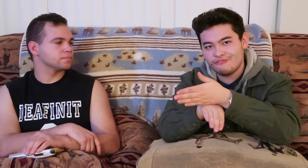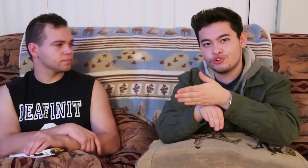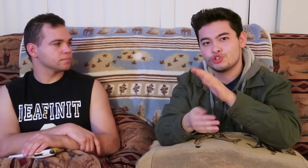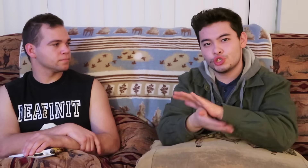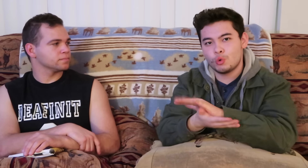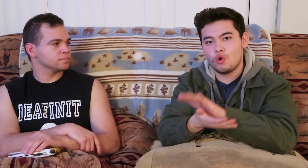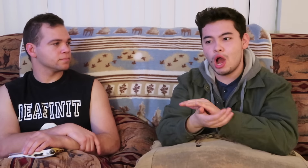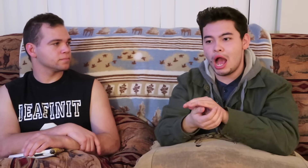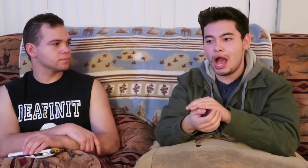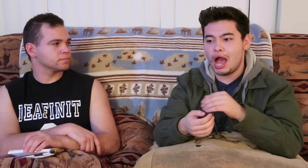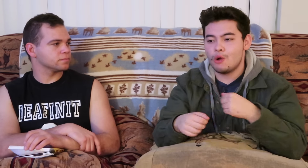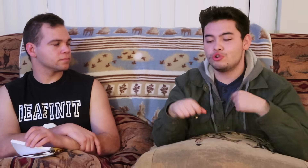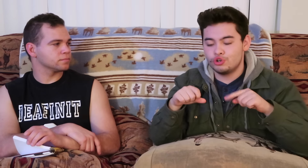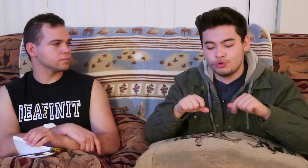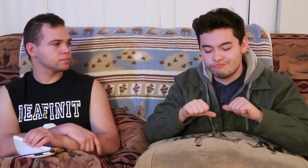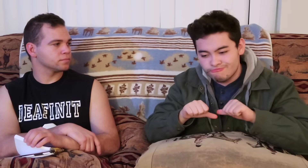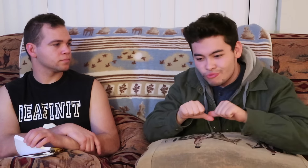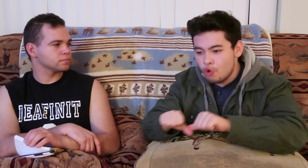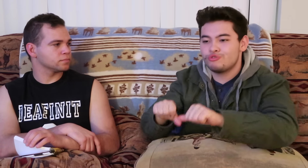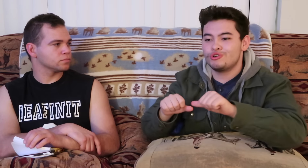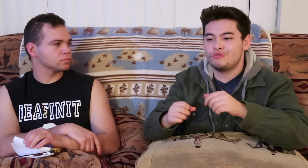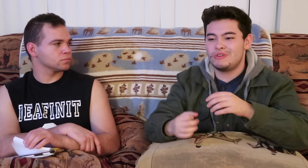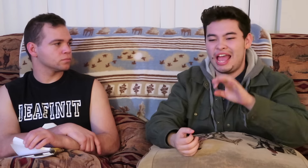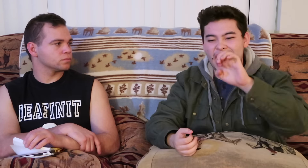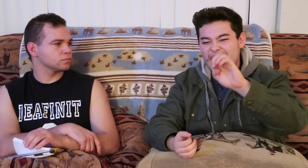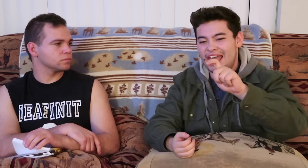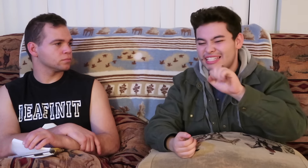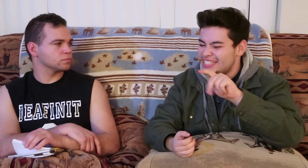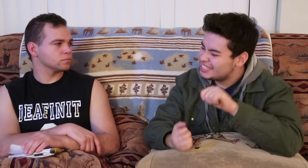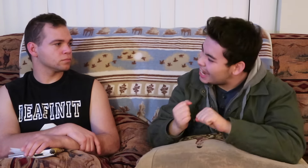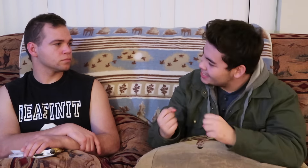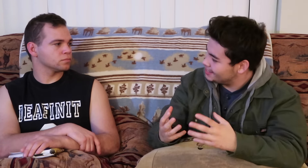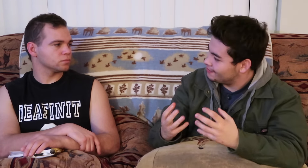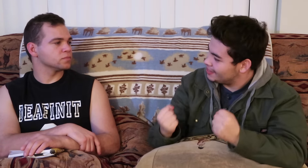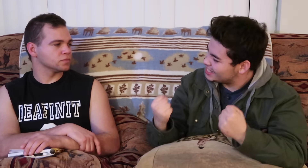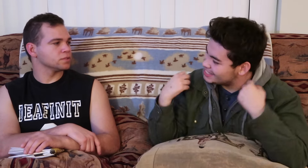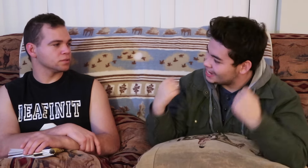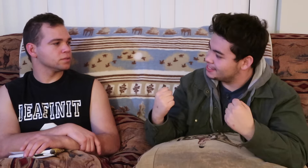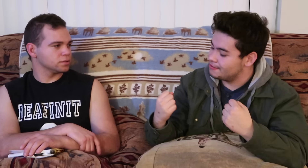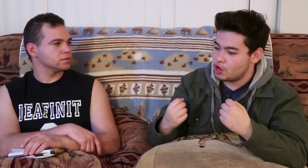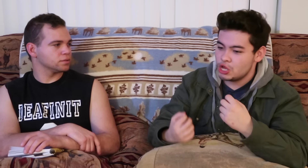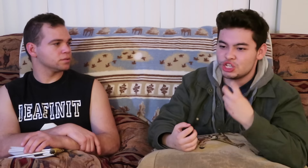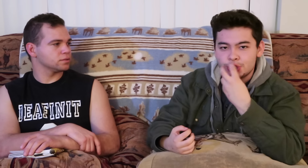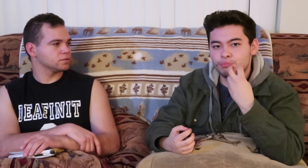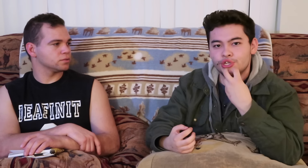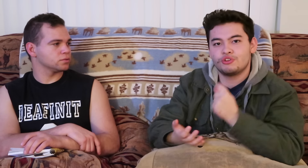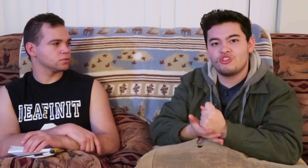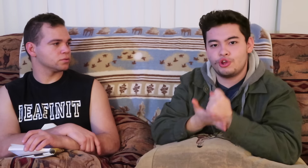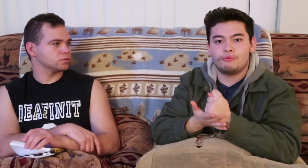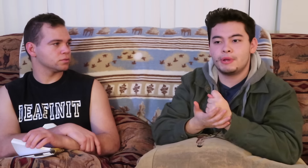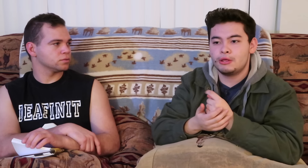after school, i would go through intensive speech therapy